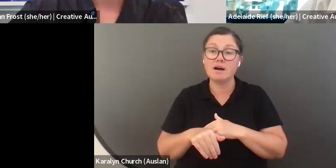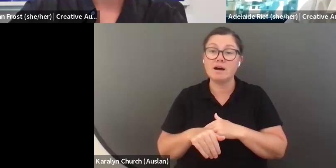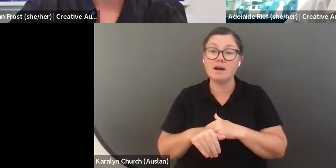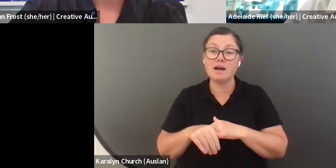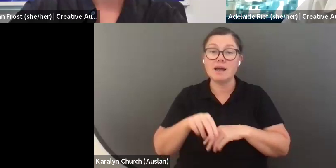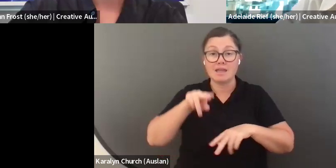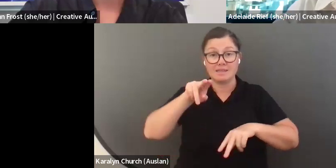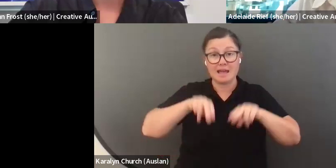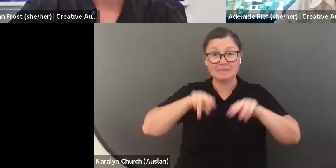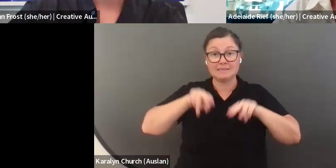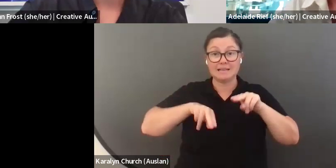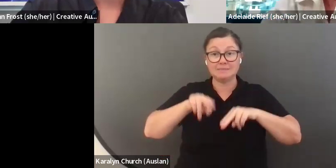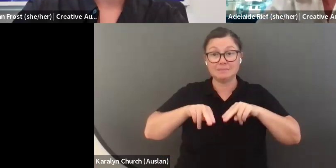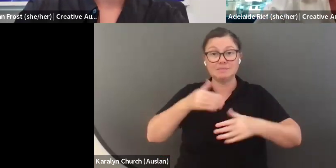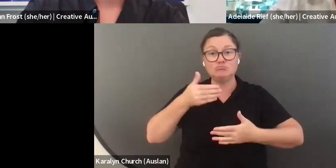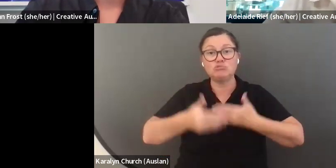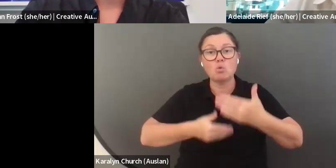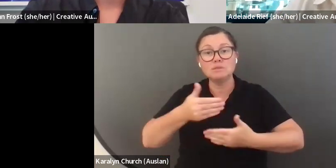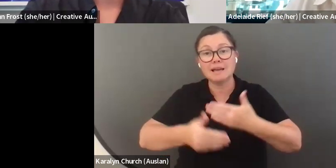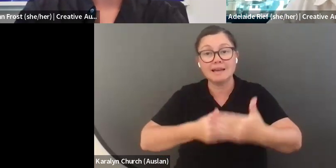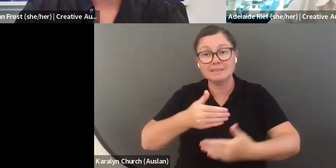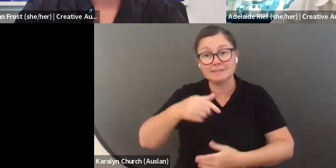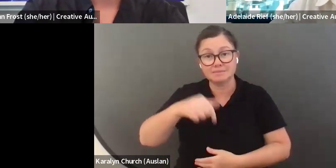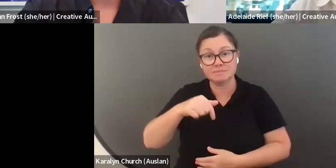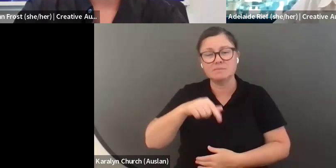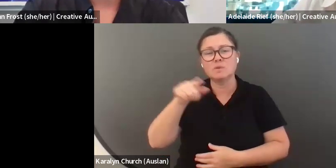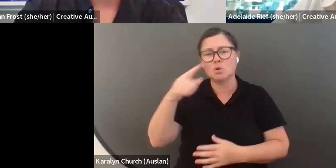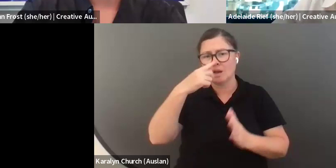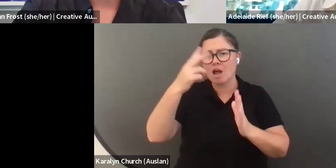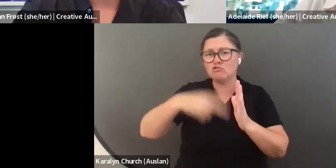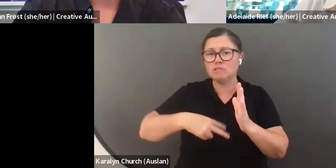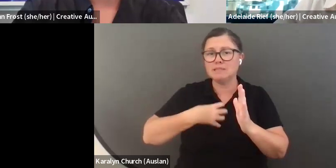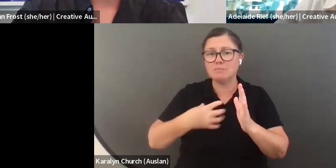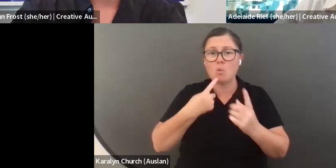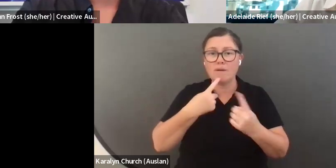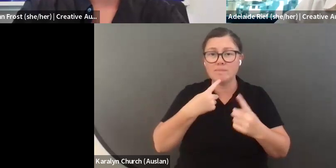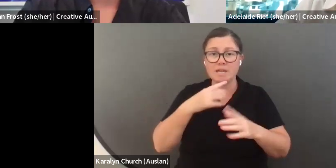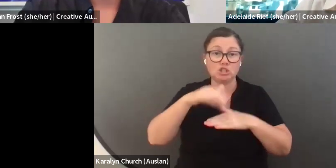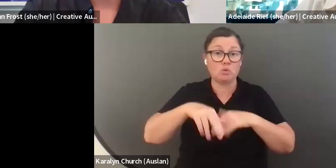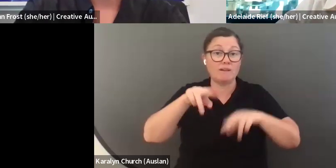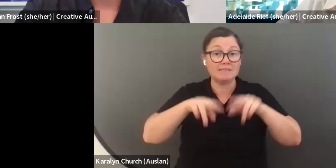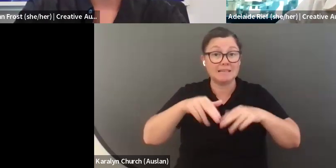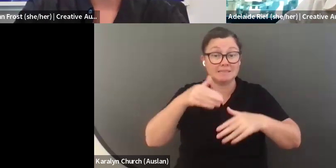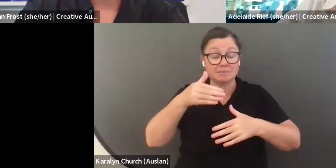of questions now that we have had about the assessment process. You can read a little bit more about the